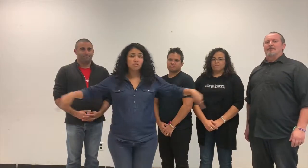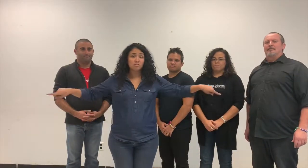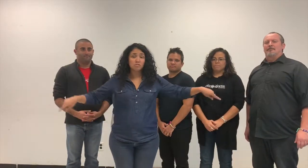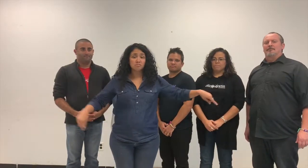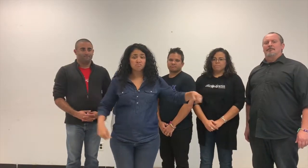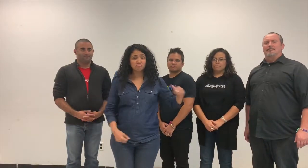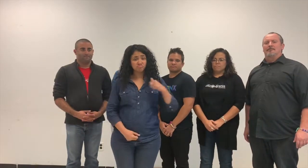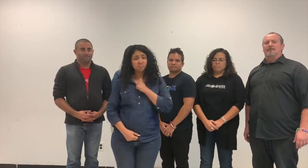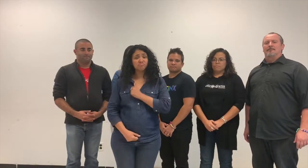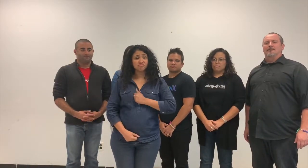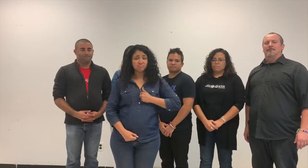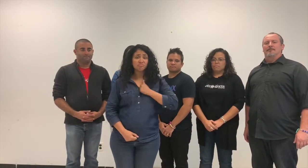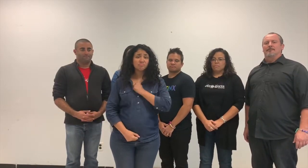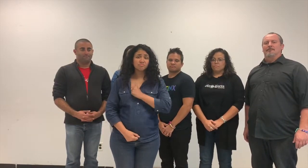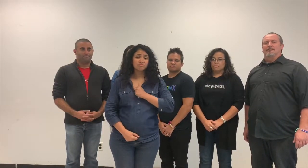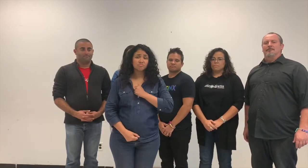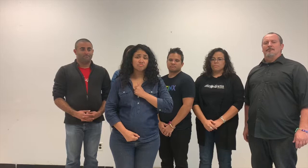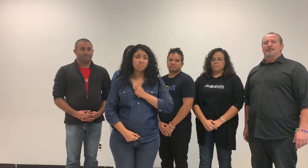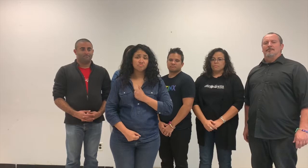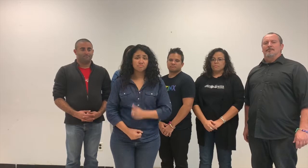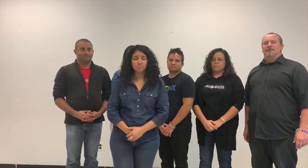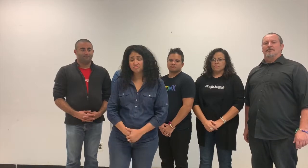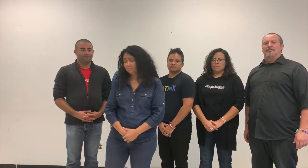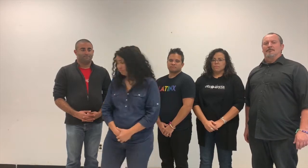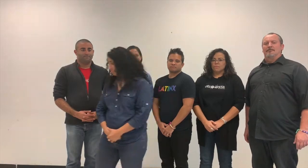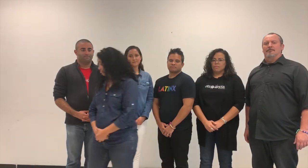We are deeply sorry.